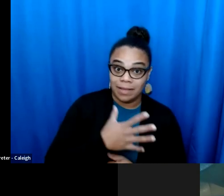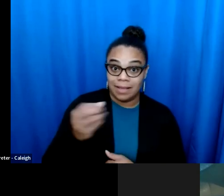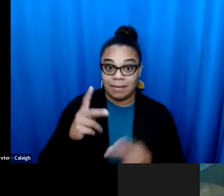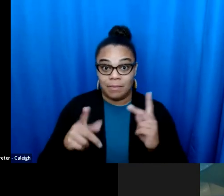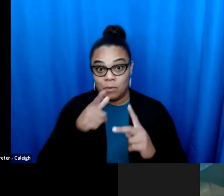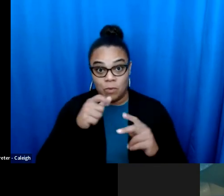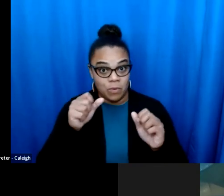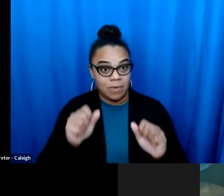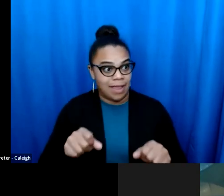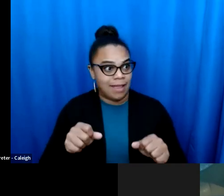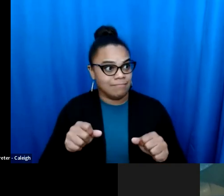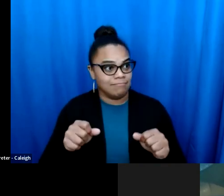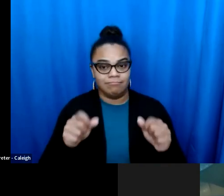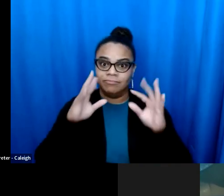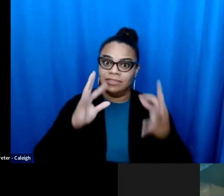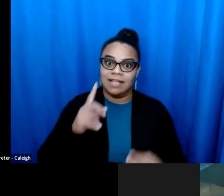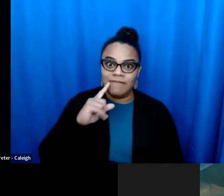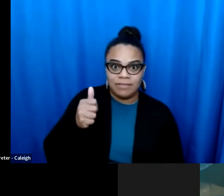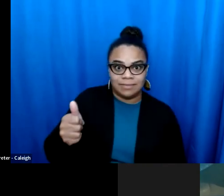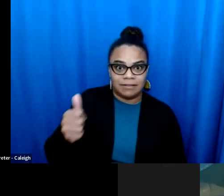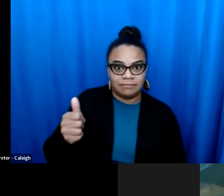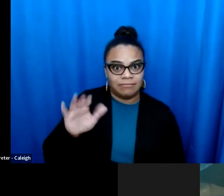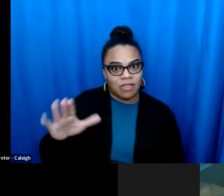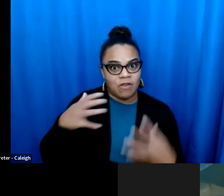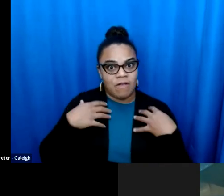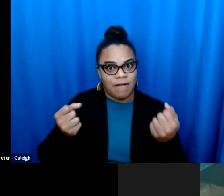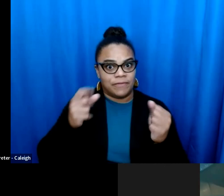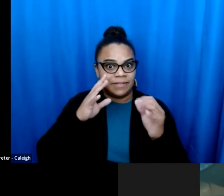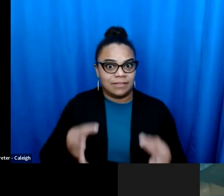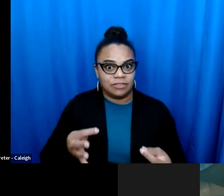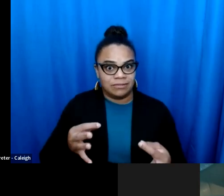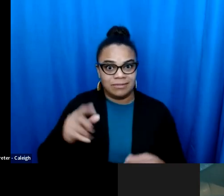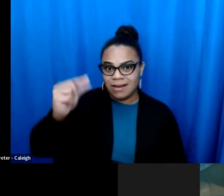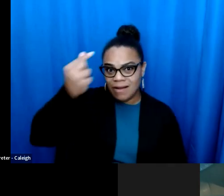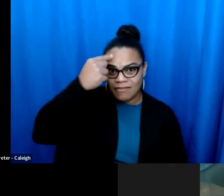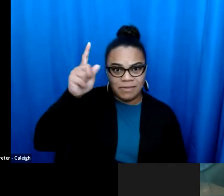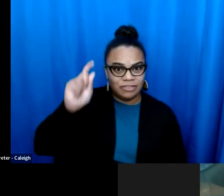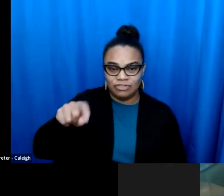Viewed that women and people people to make their own health. access abortion, that women and people [broken